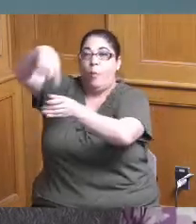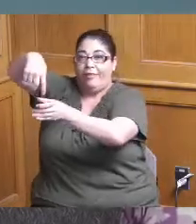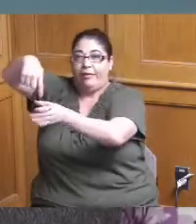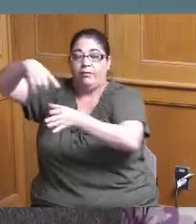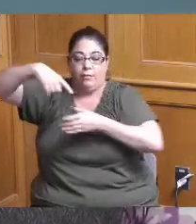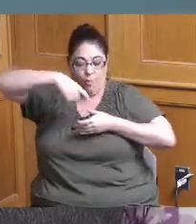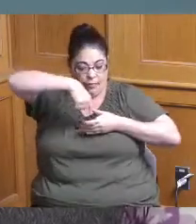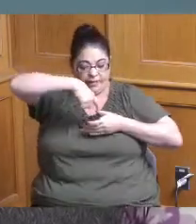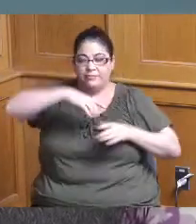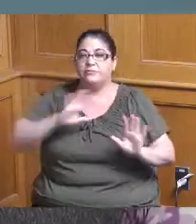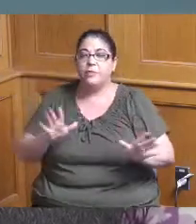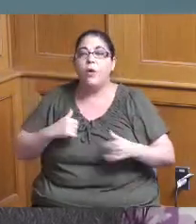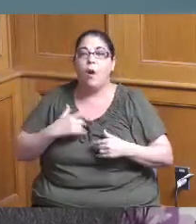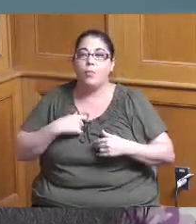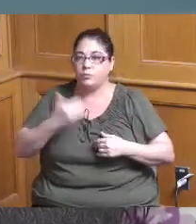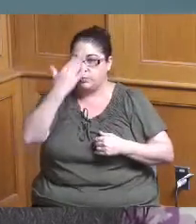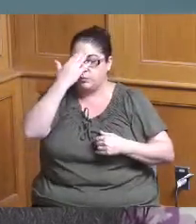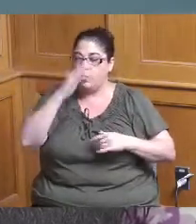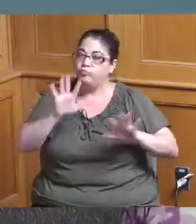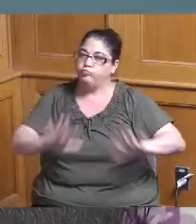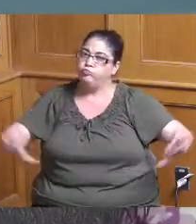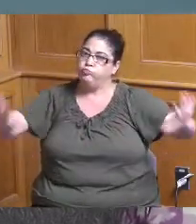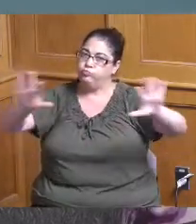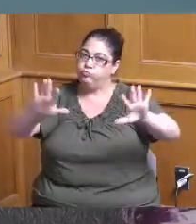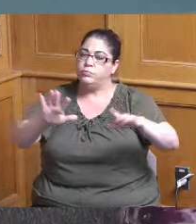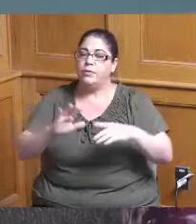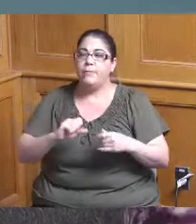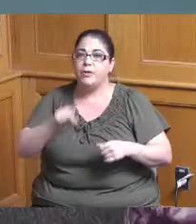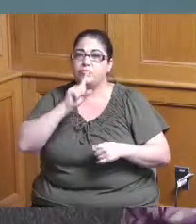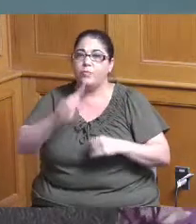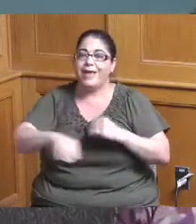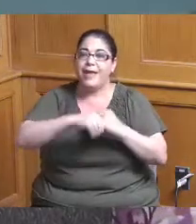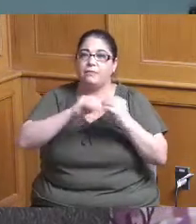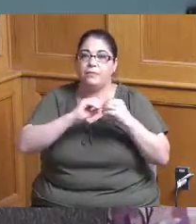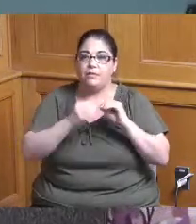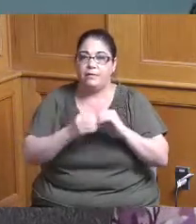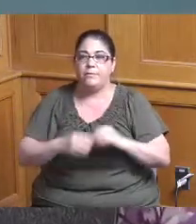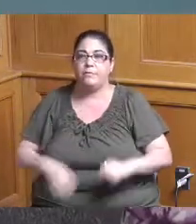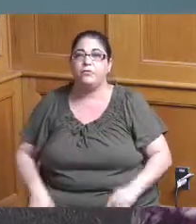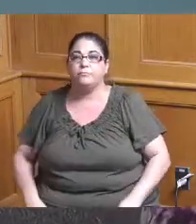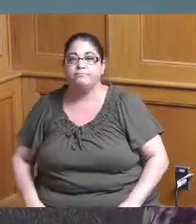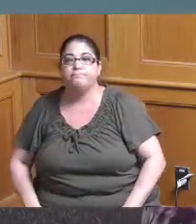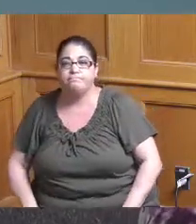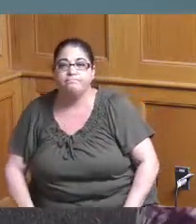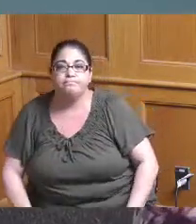sure whatever that is make sure that number is added to the overall map for the county that